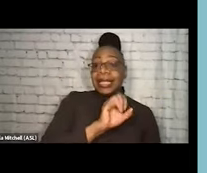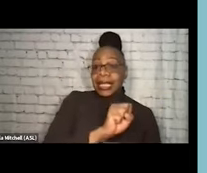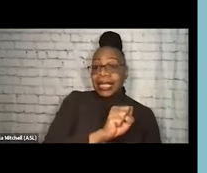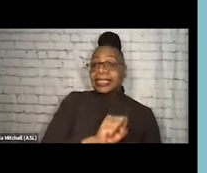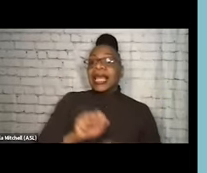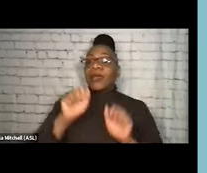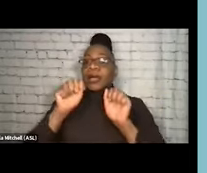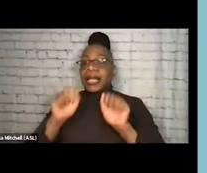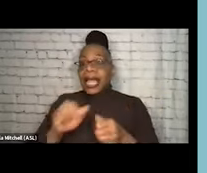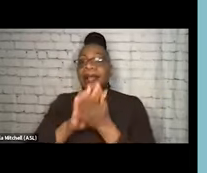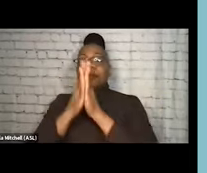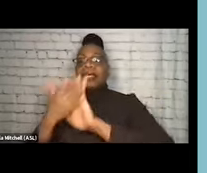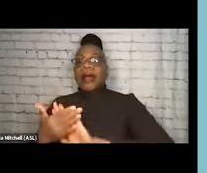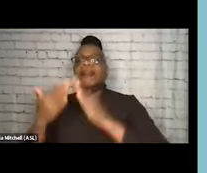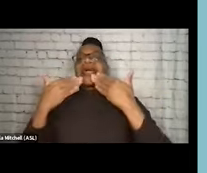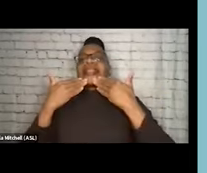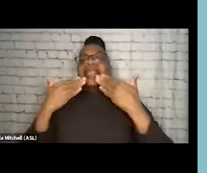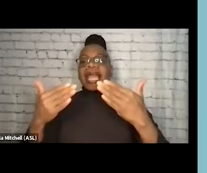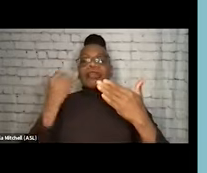Thank you very much for that. If we can hit the next slide,